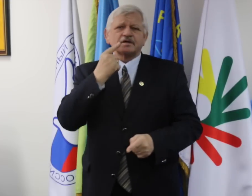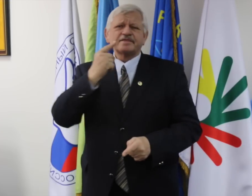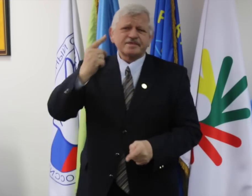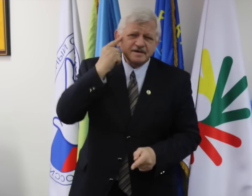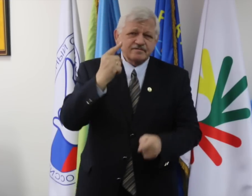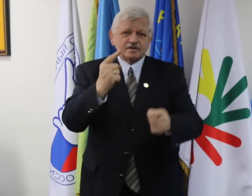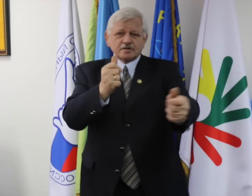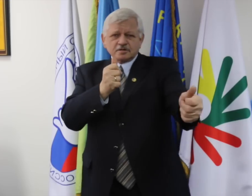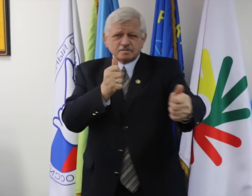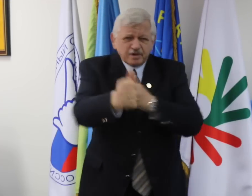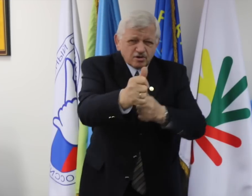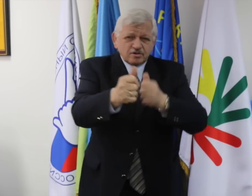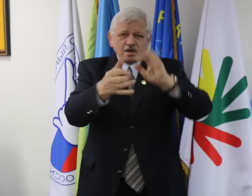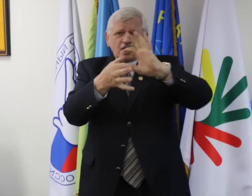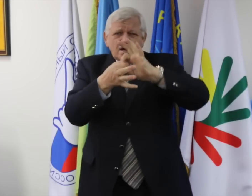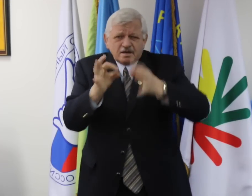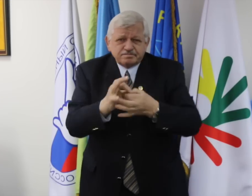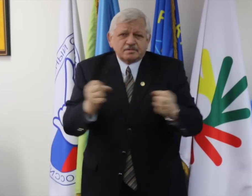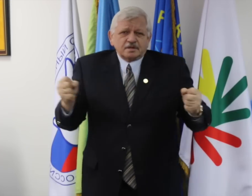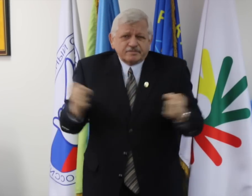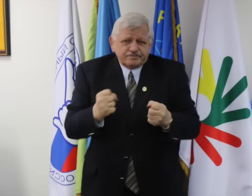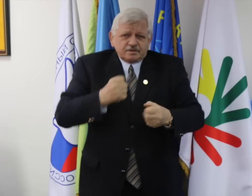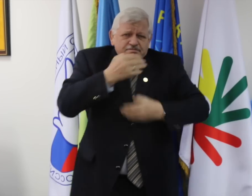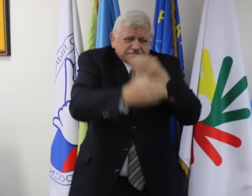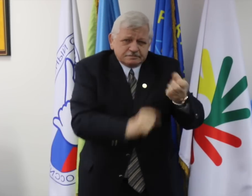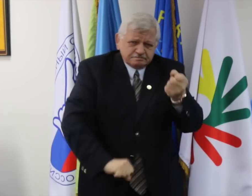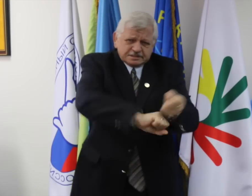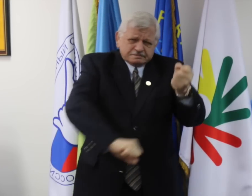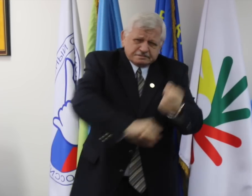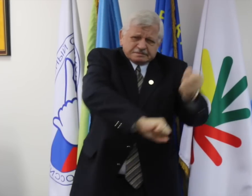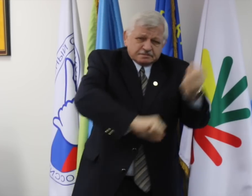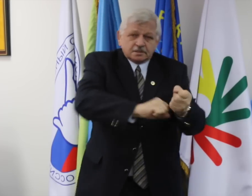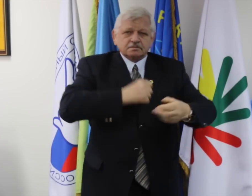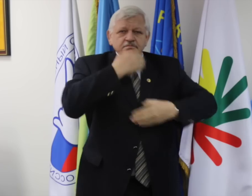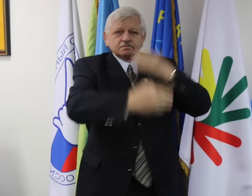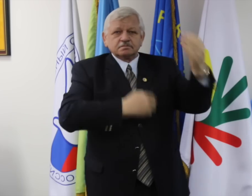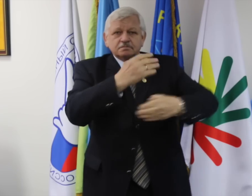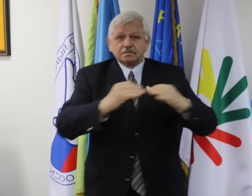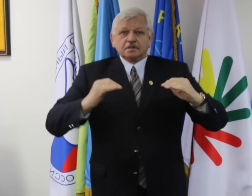the Organizing Committee, “We give full support to this Winter Deaflympics